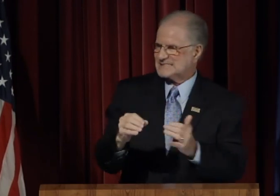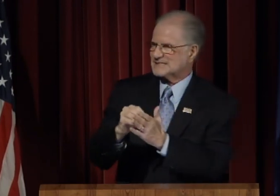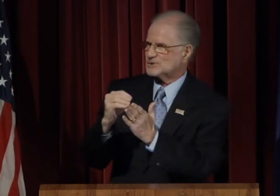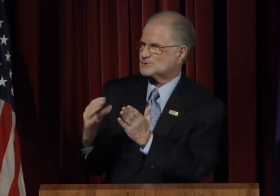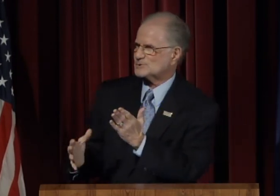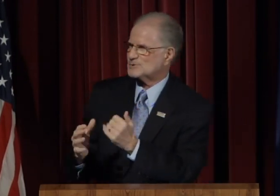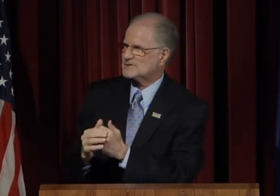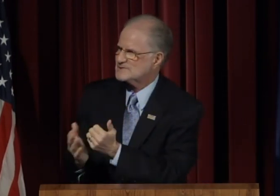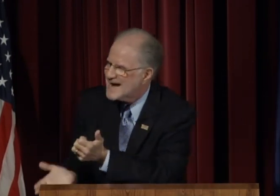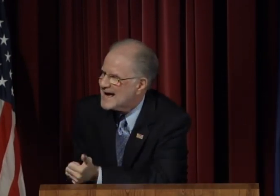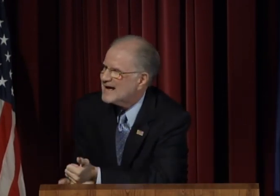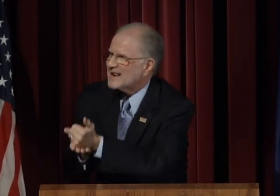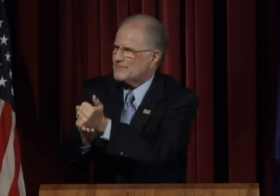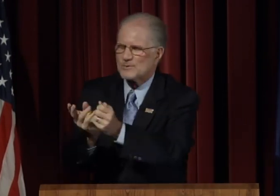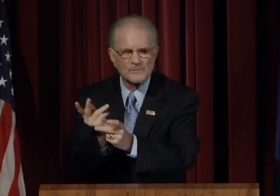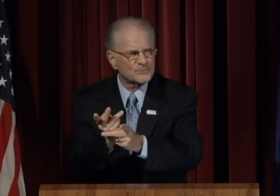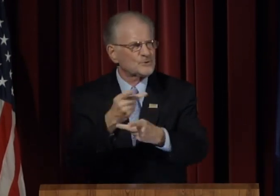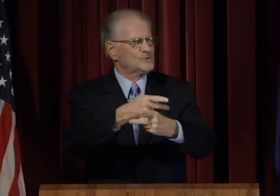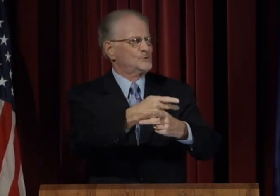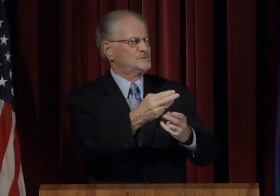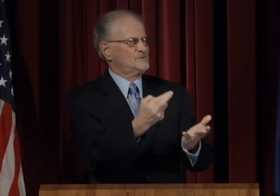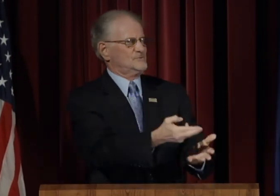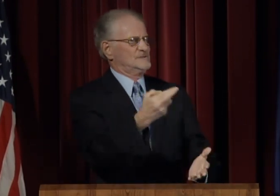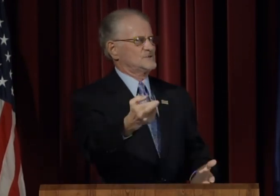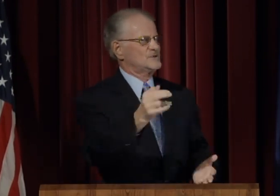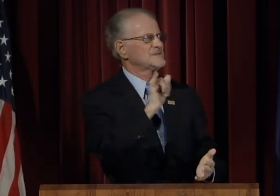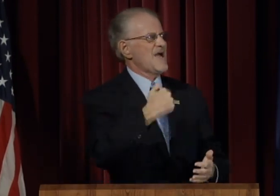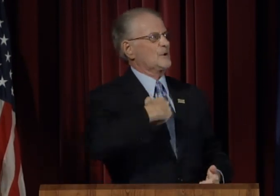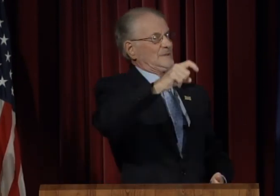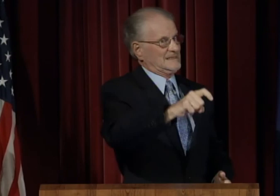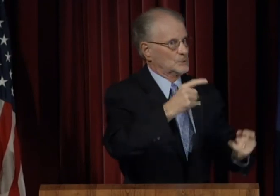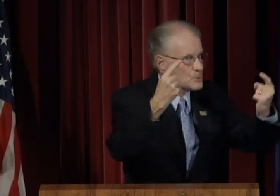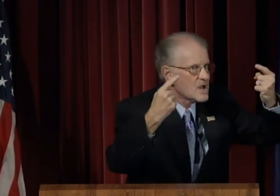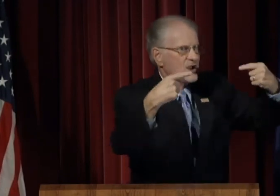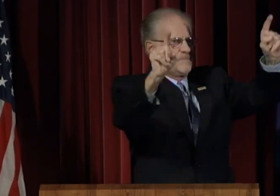helps produce the resources we need to accomplish